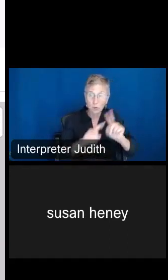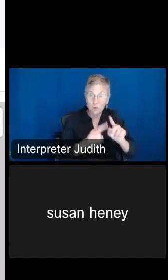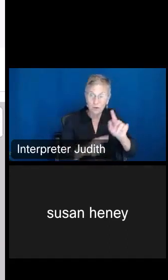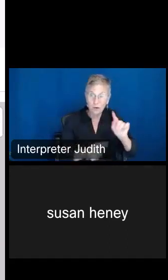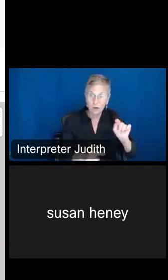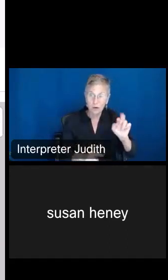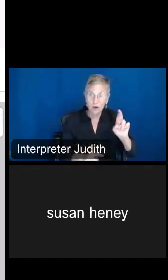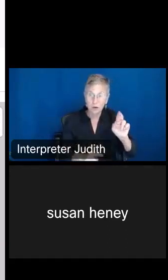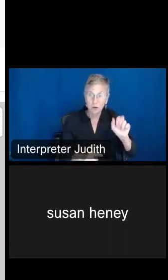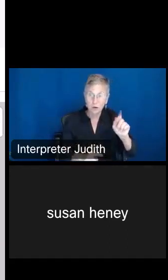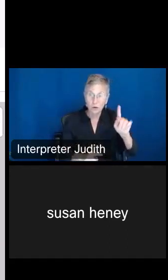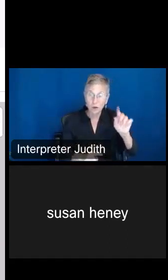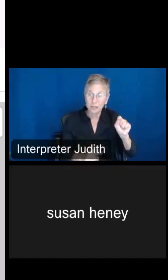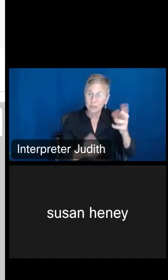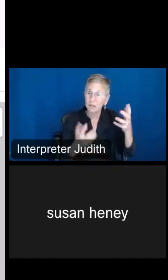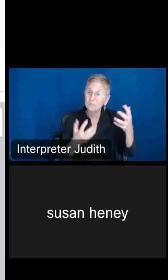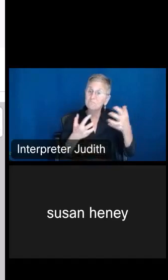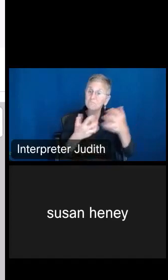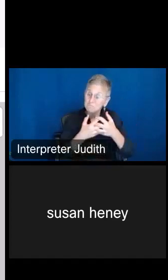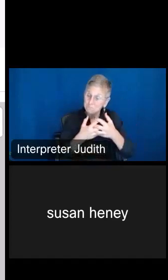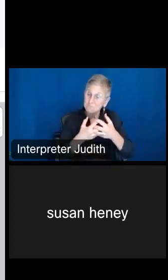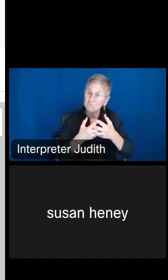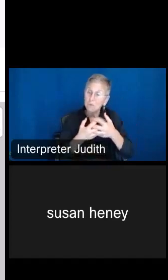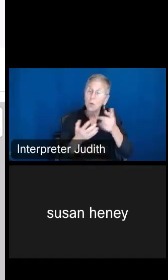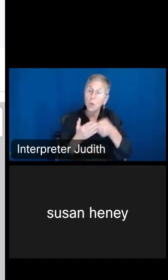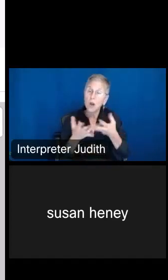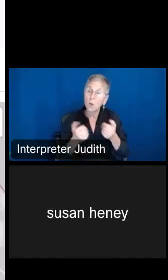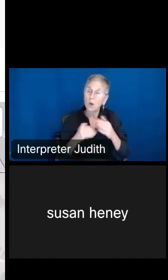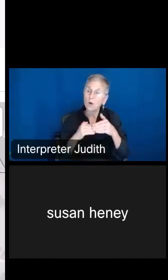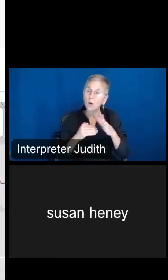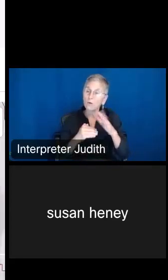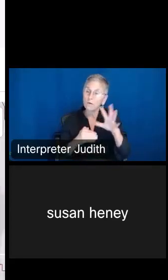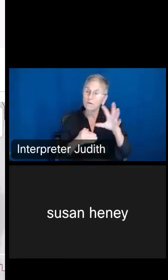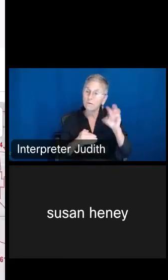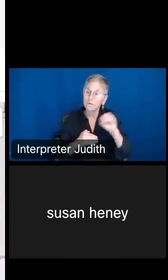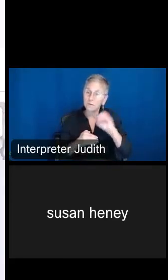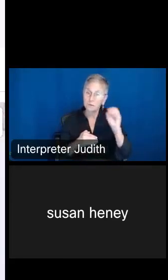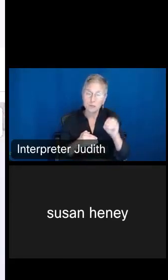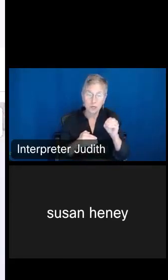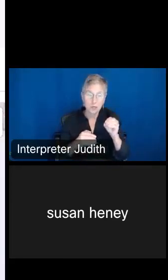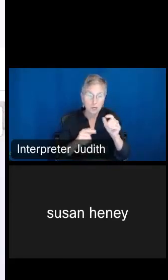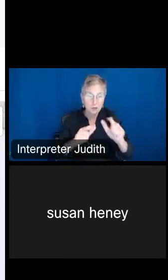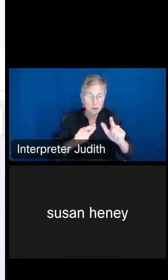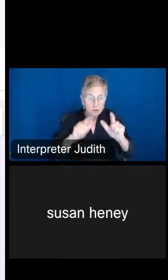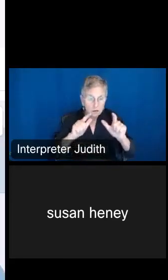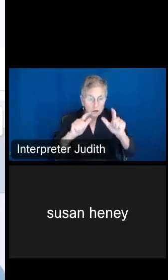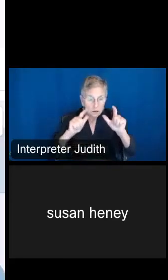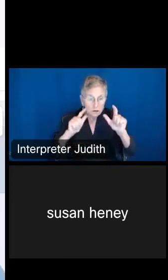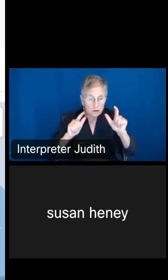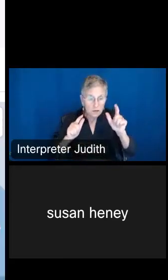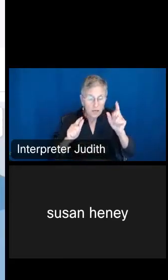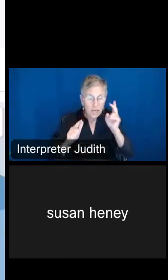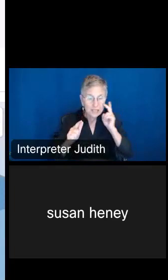criteria of over 50%. And if I zoom in just a tad, I can start seeing the shading. So